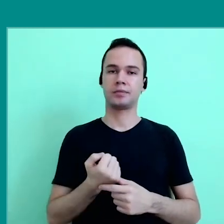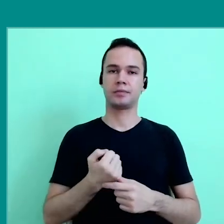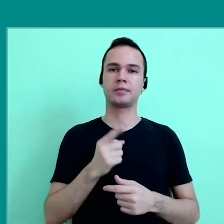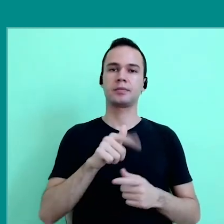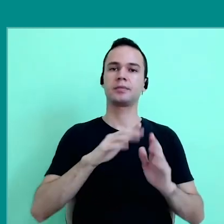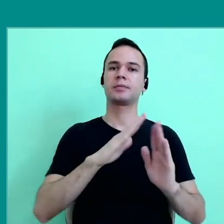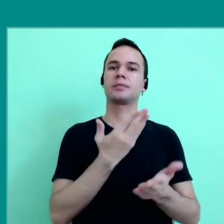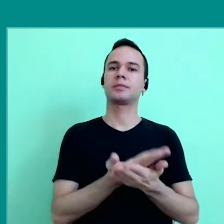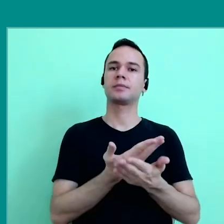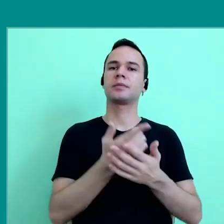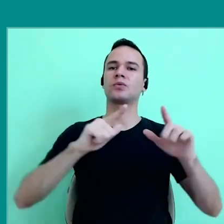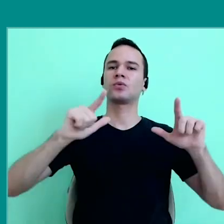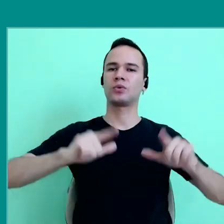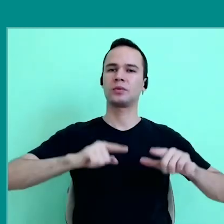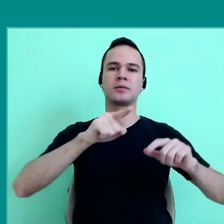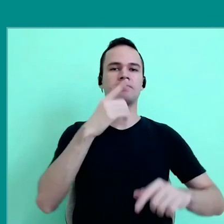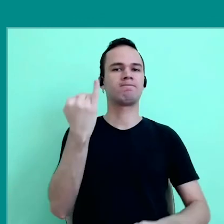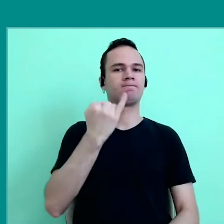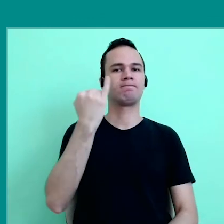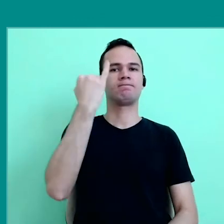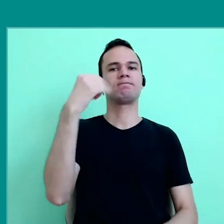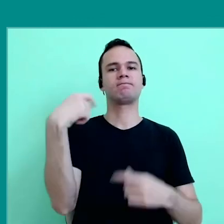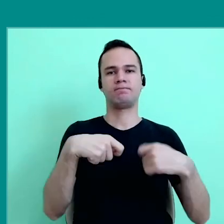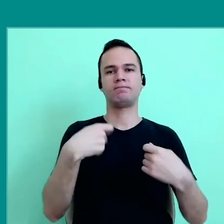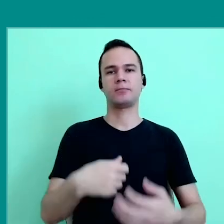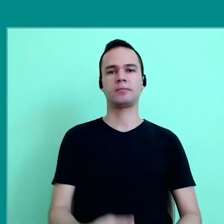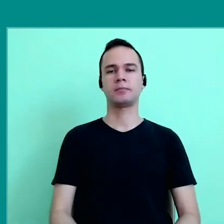the school is a valuable space and must be defended.